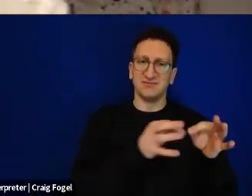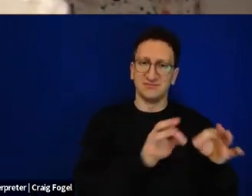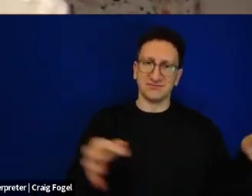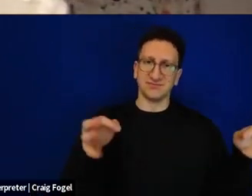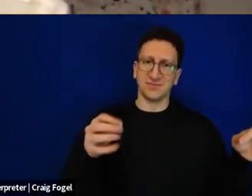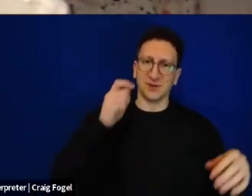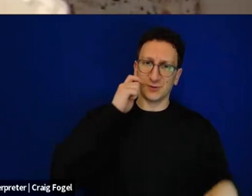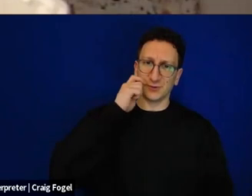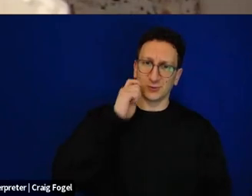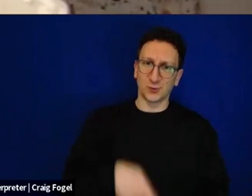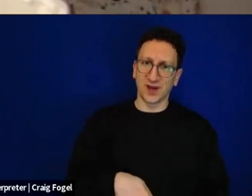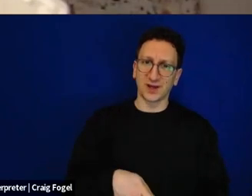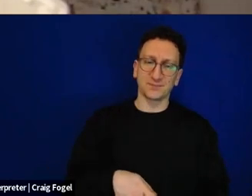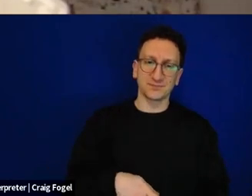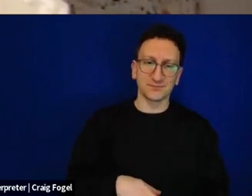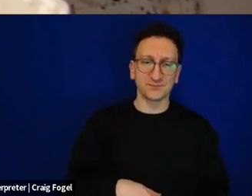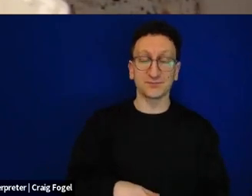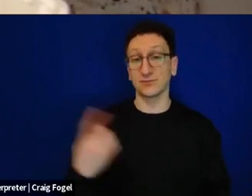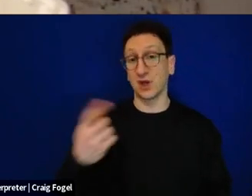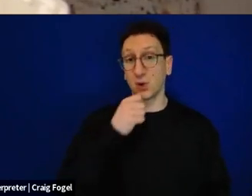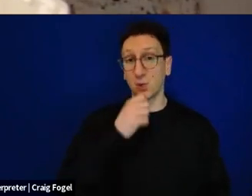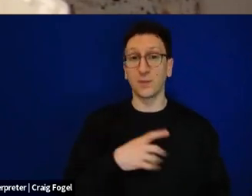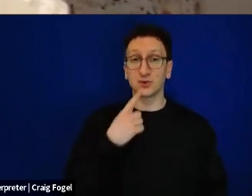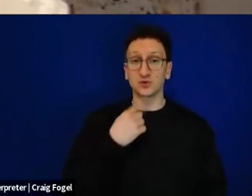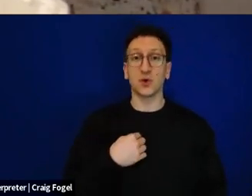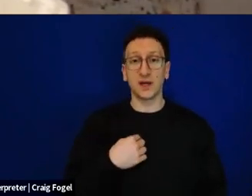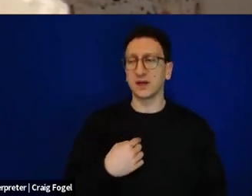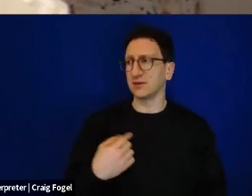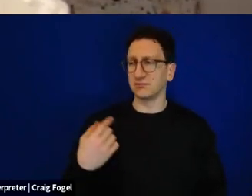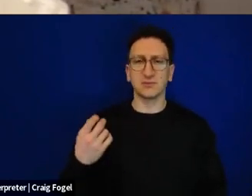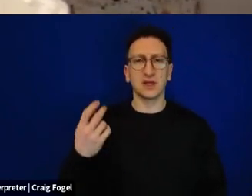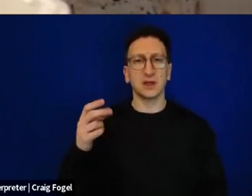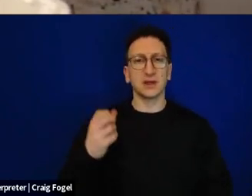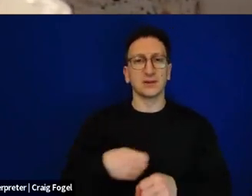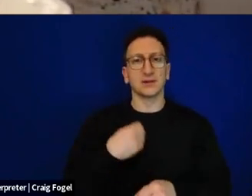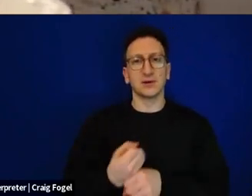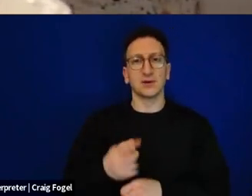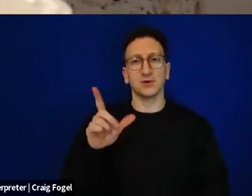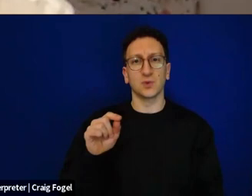told us how she was sitting in 2022 around the Seder table with her family reading from their